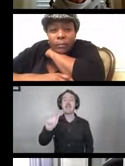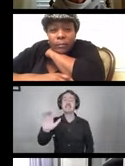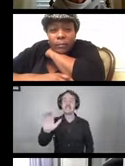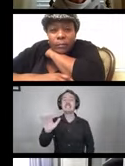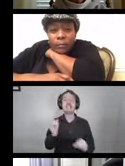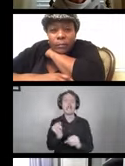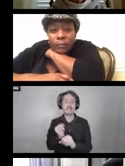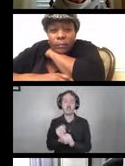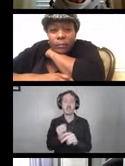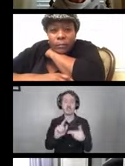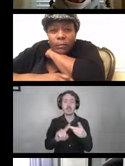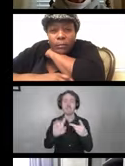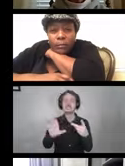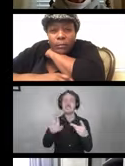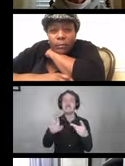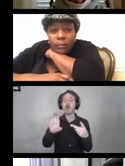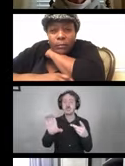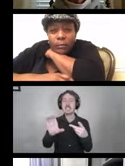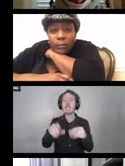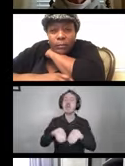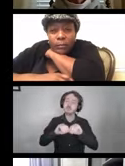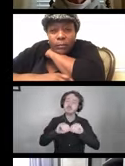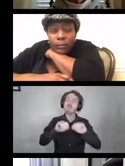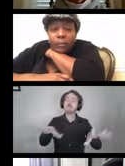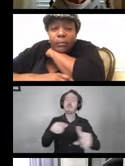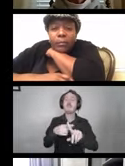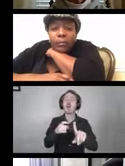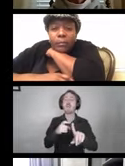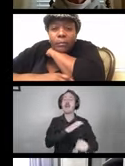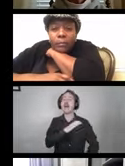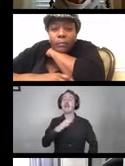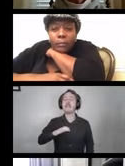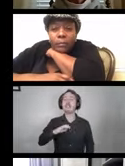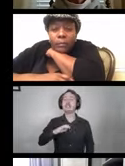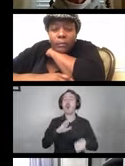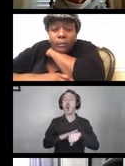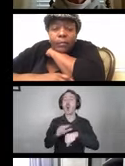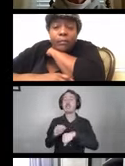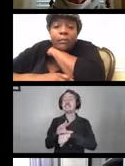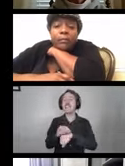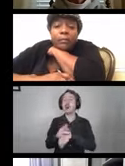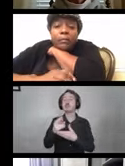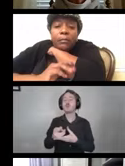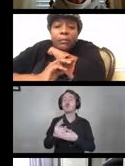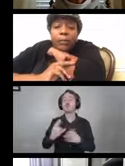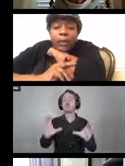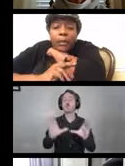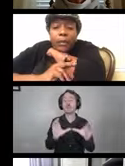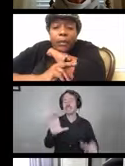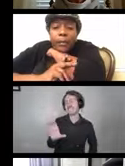and CRC's are approved and distributed by the CRCC.